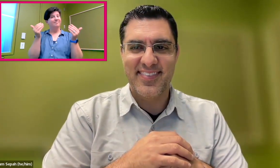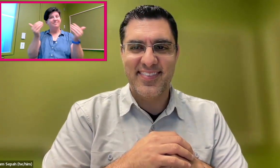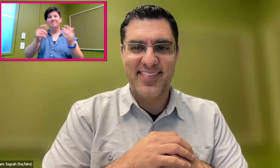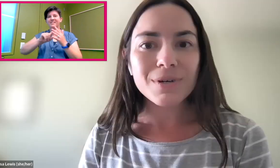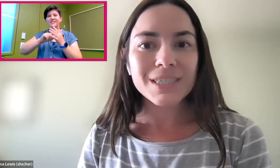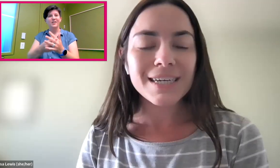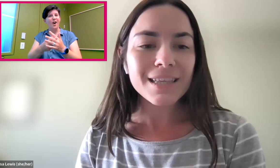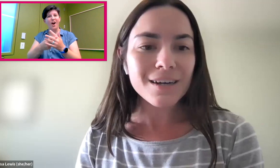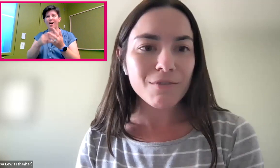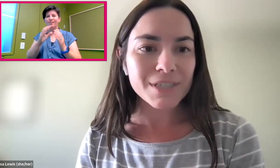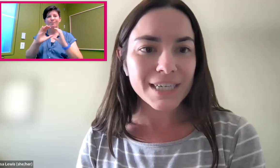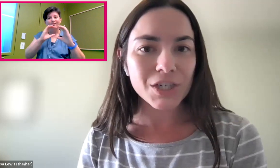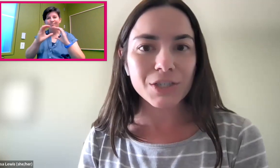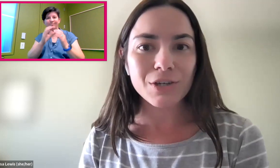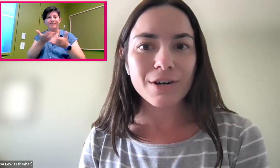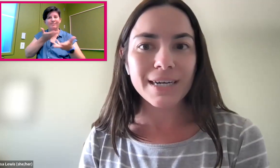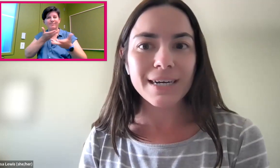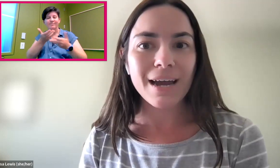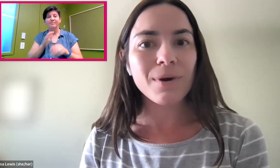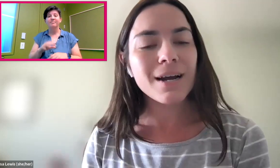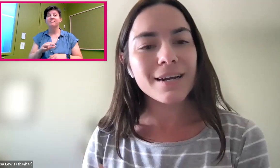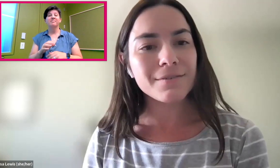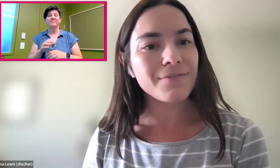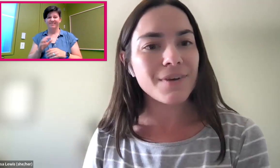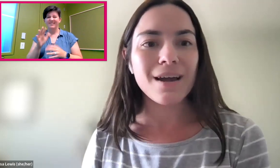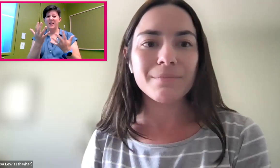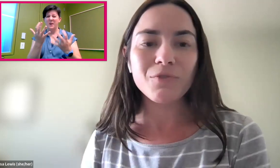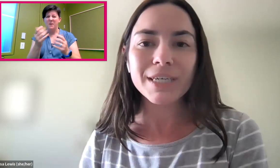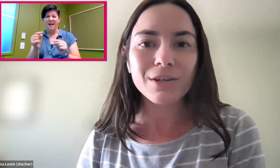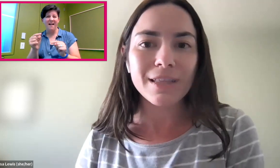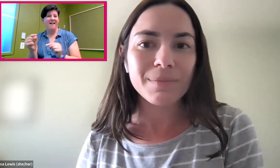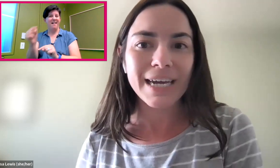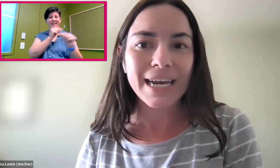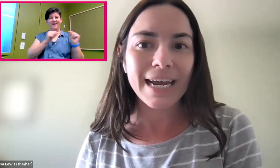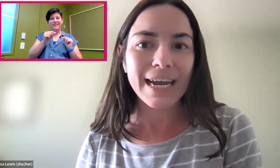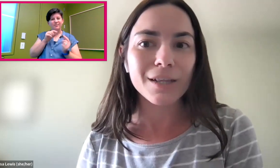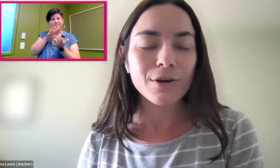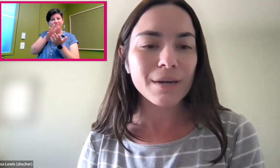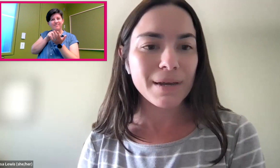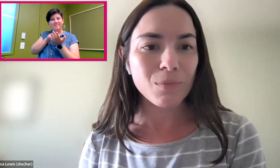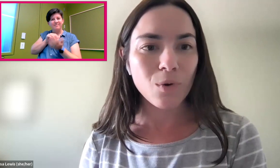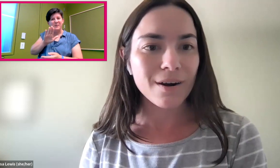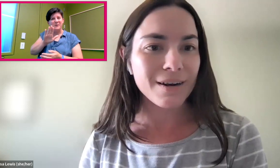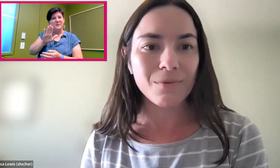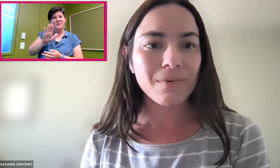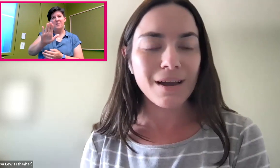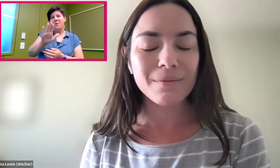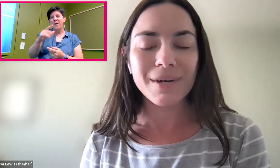So to get the conversation started, I want to really start at the beginning and learn a bit more